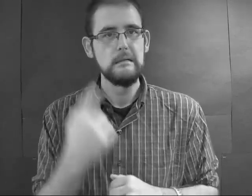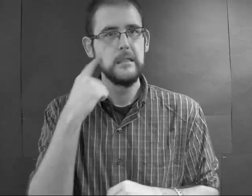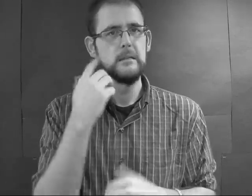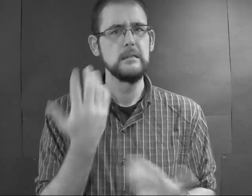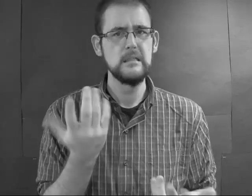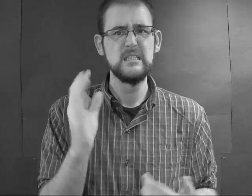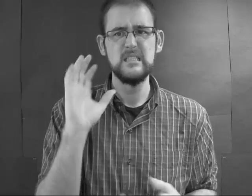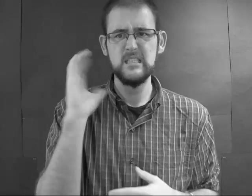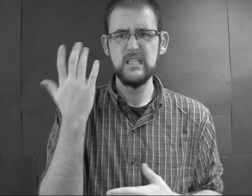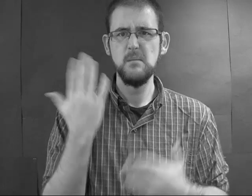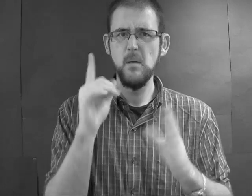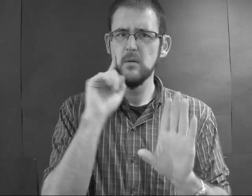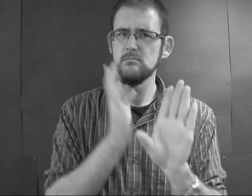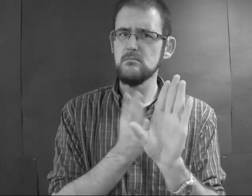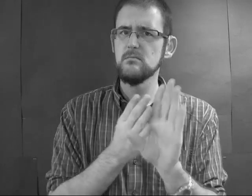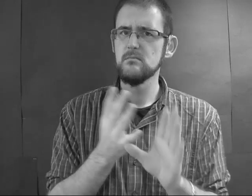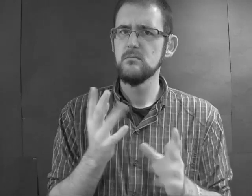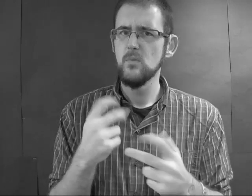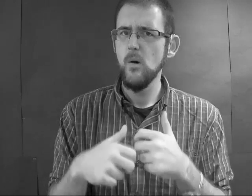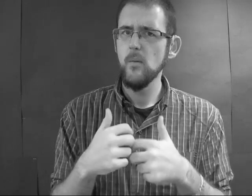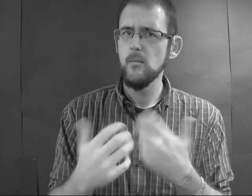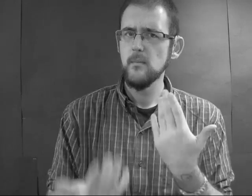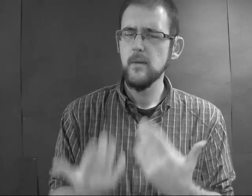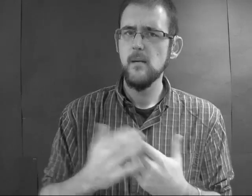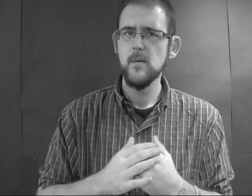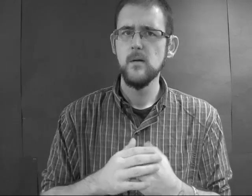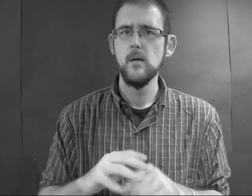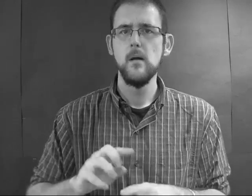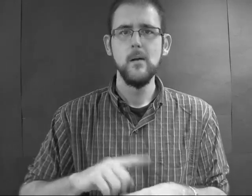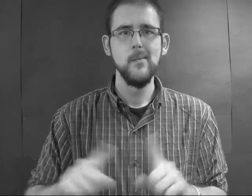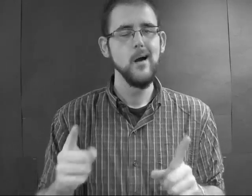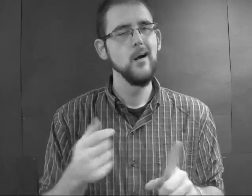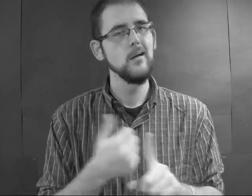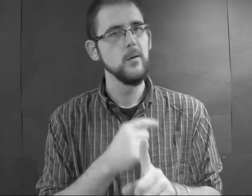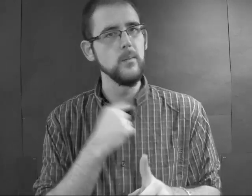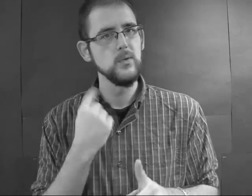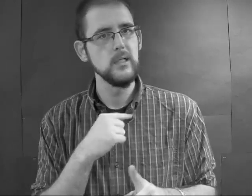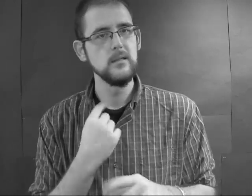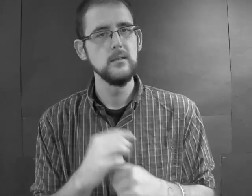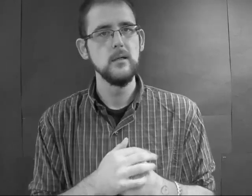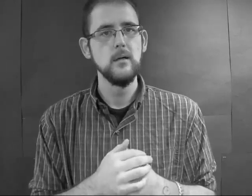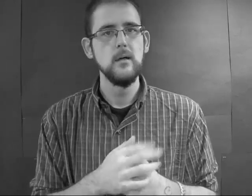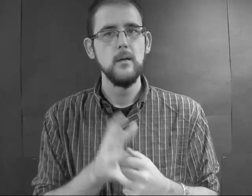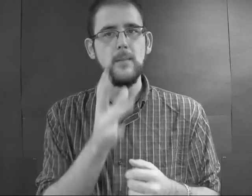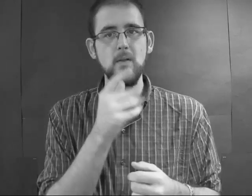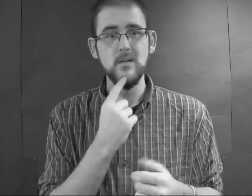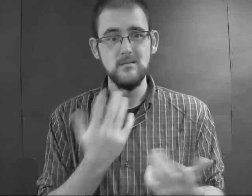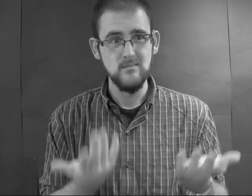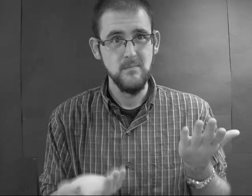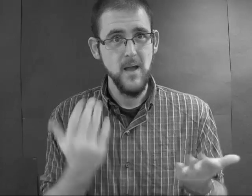it's a mental problem, but because he's a priest, the mother asks him